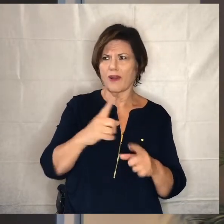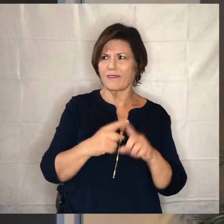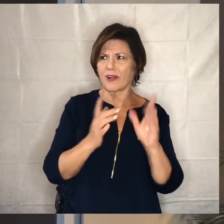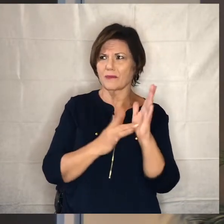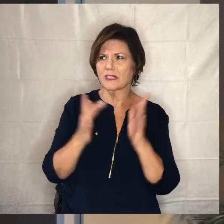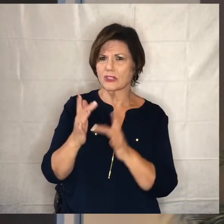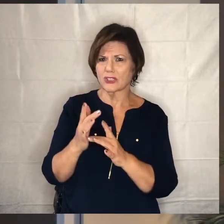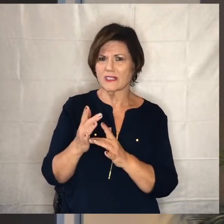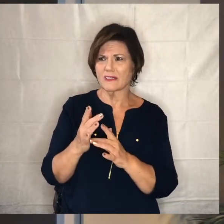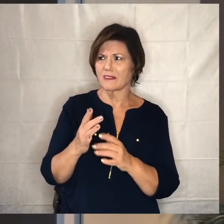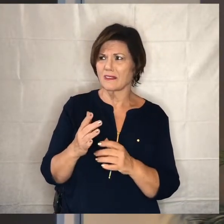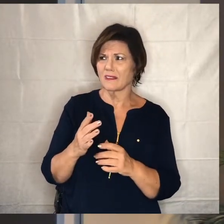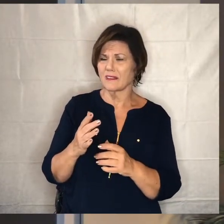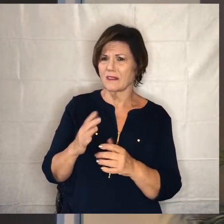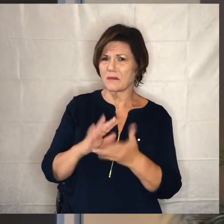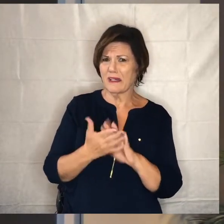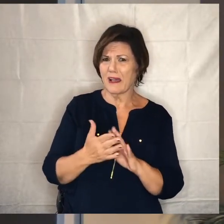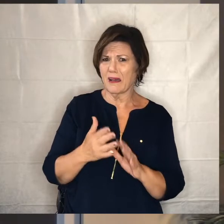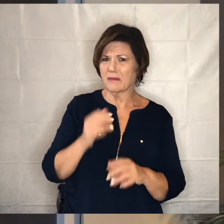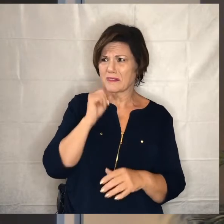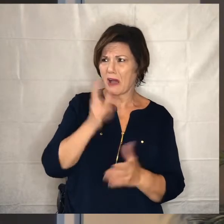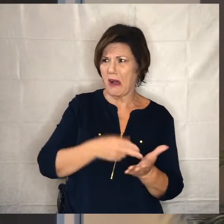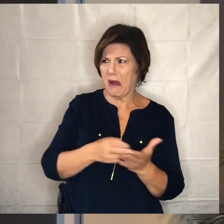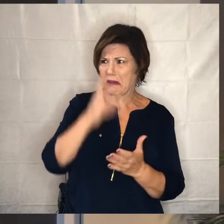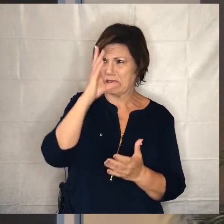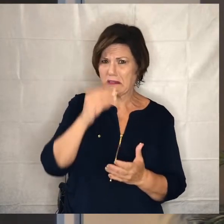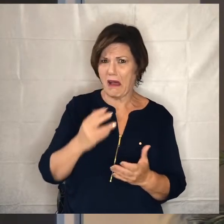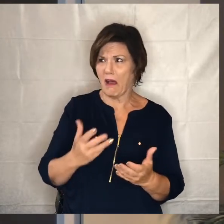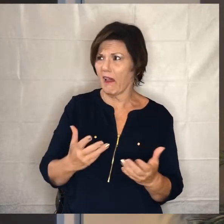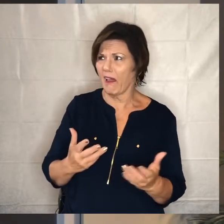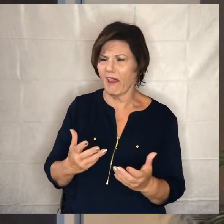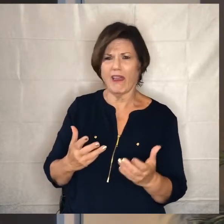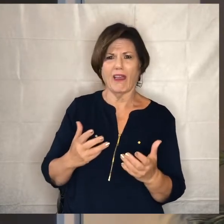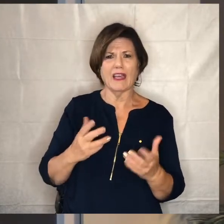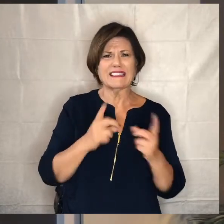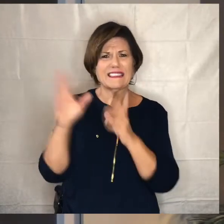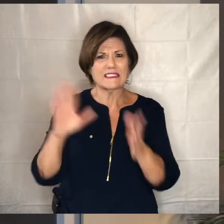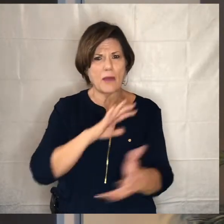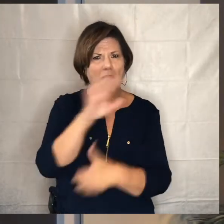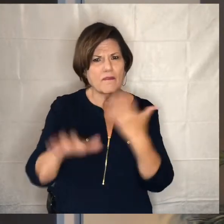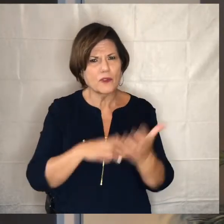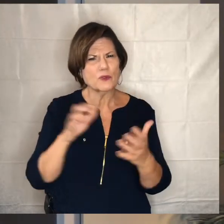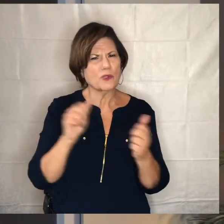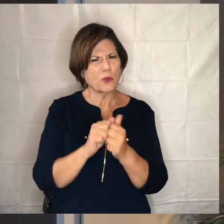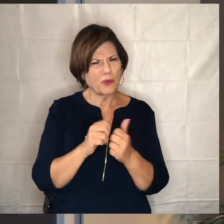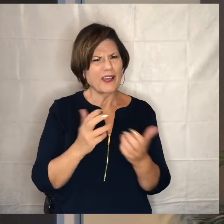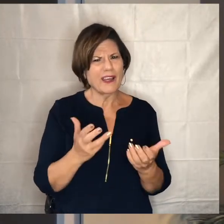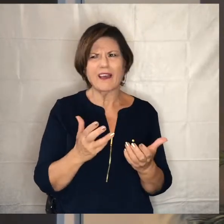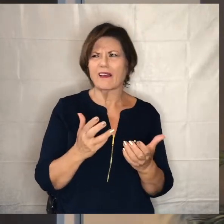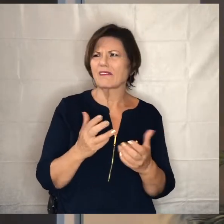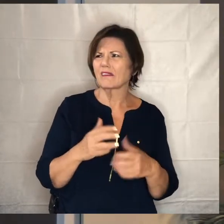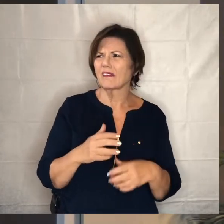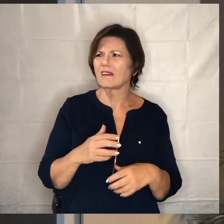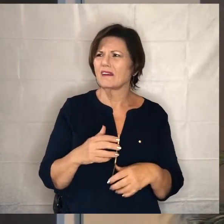be the dishonest guy can you see how this parable can create some some stress and some worry about kind of how to